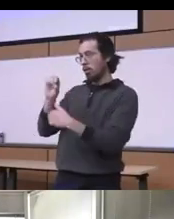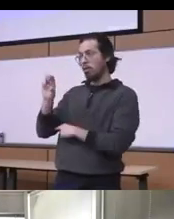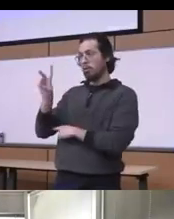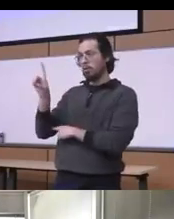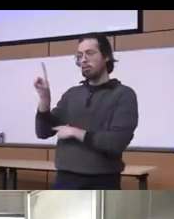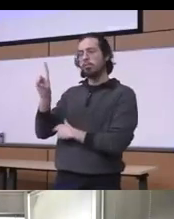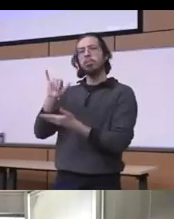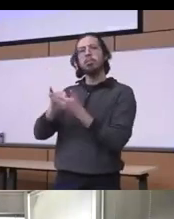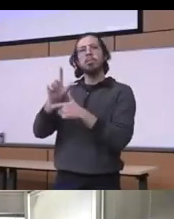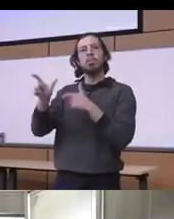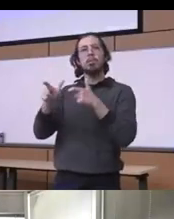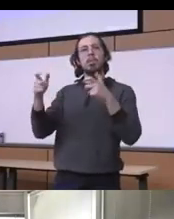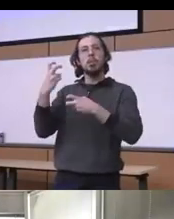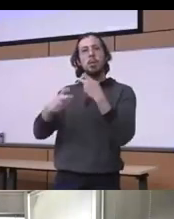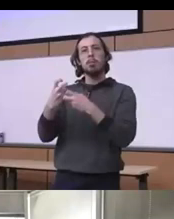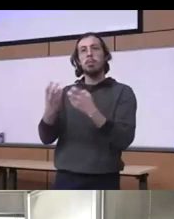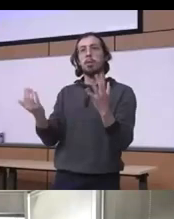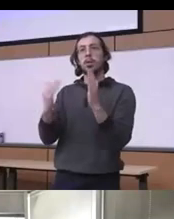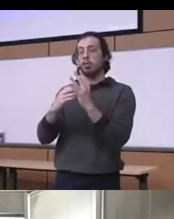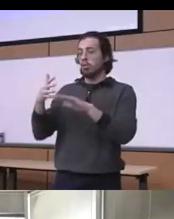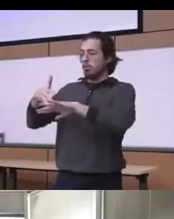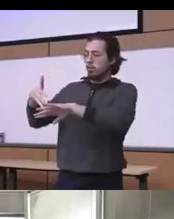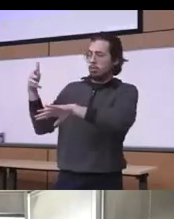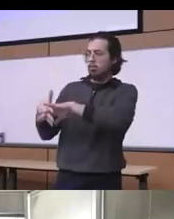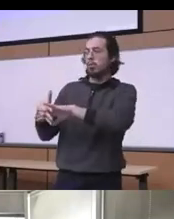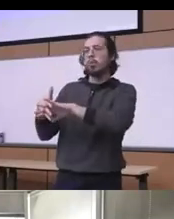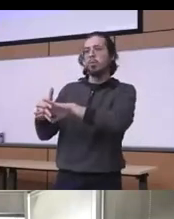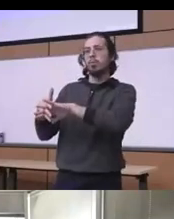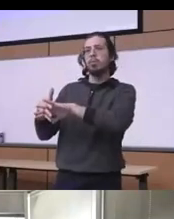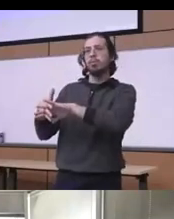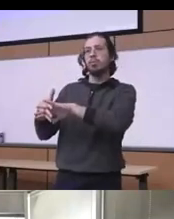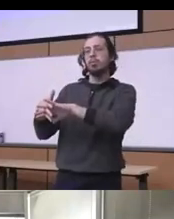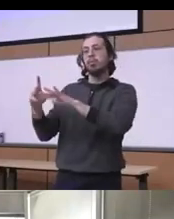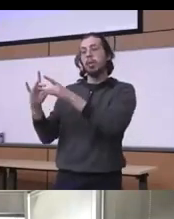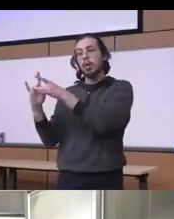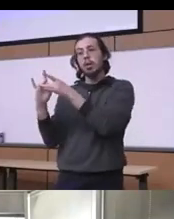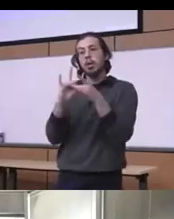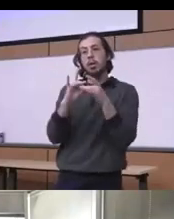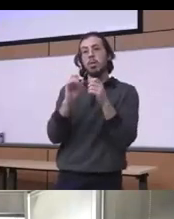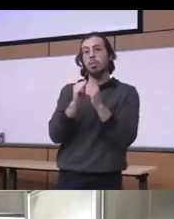is very much again intertwined really and and very much connected you know to the same problem